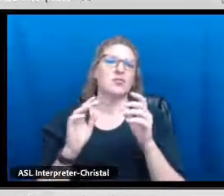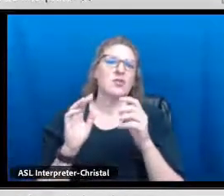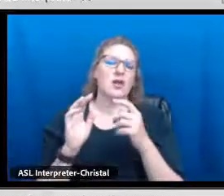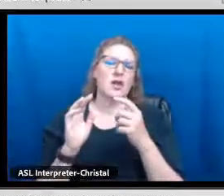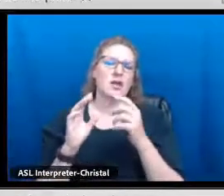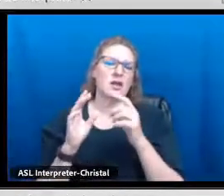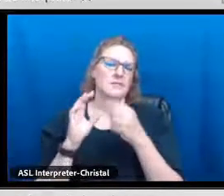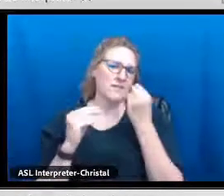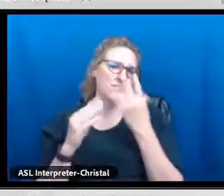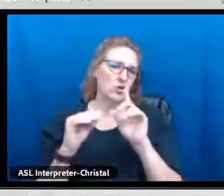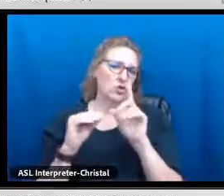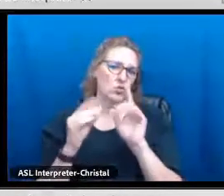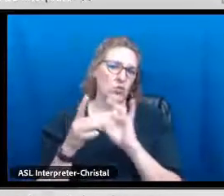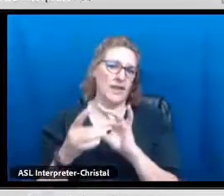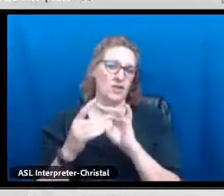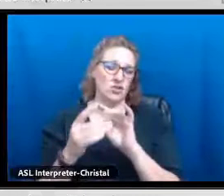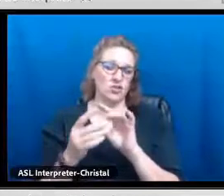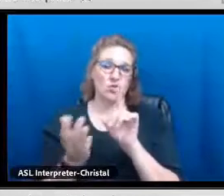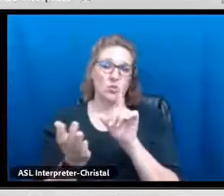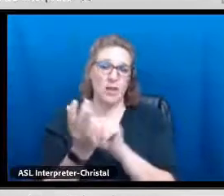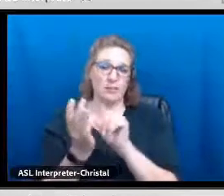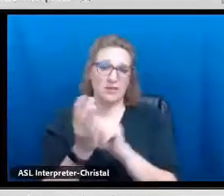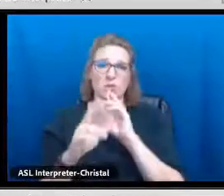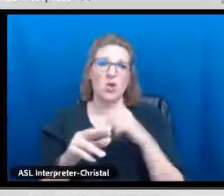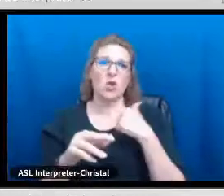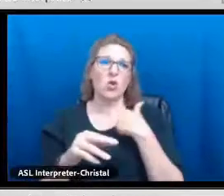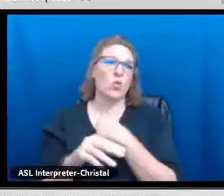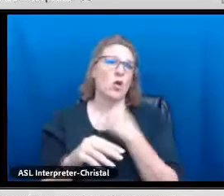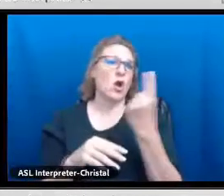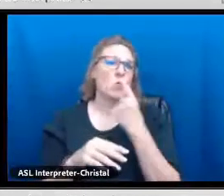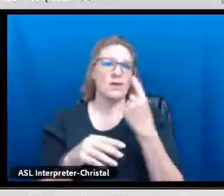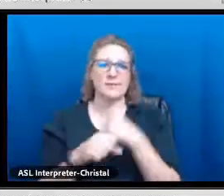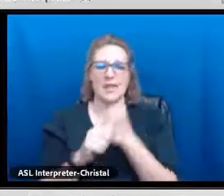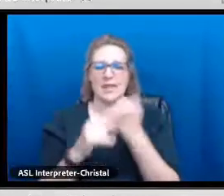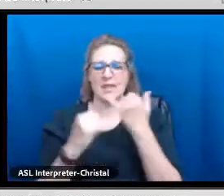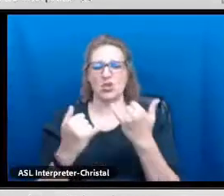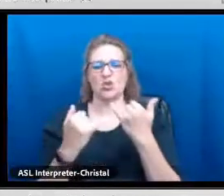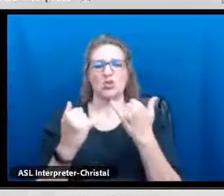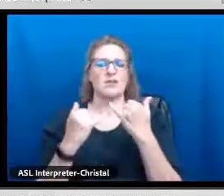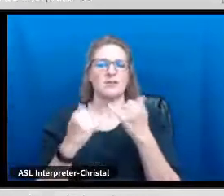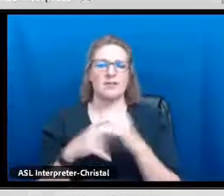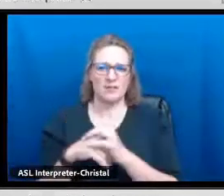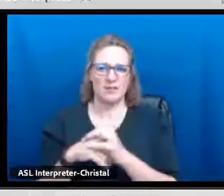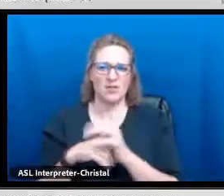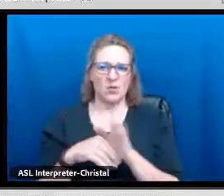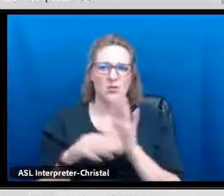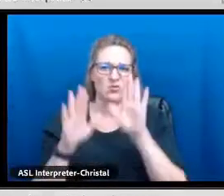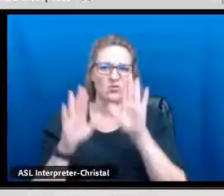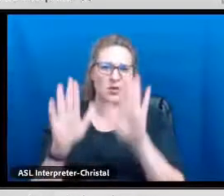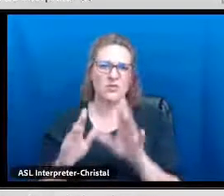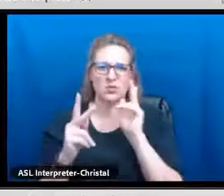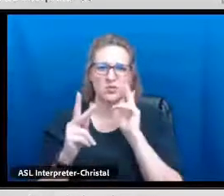Our website also gives an overview of some of our studies. It has great infographics, some of the videos that we've mentioned today, and some of our